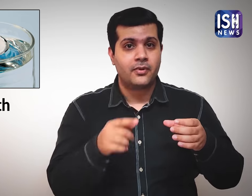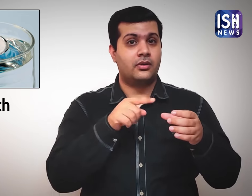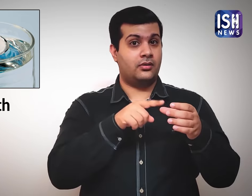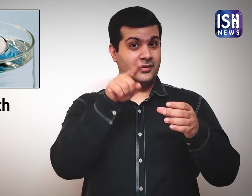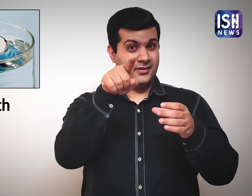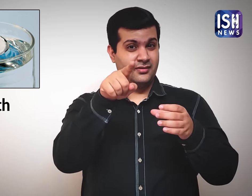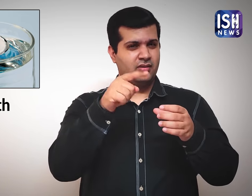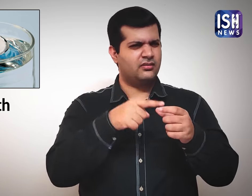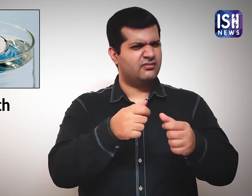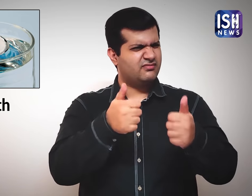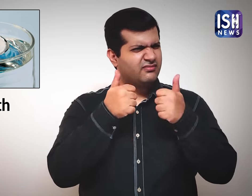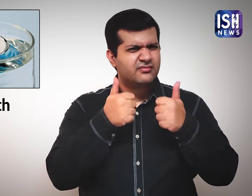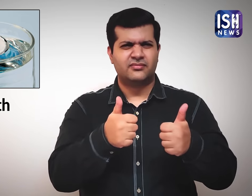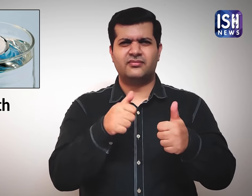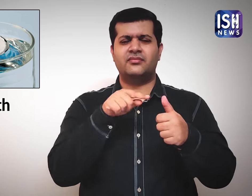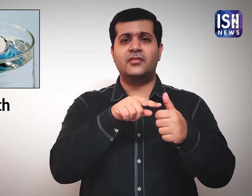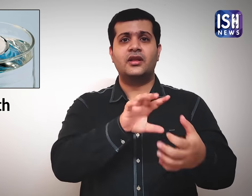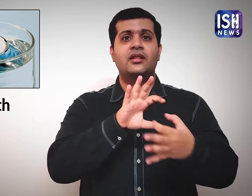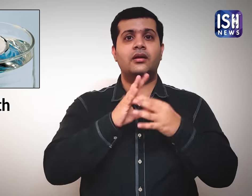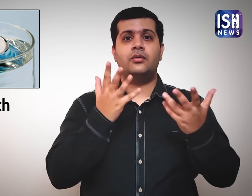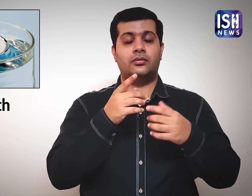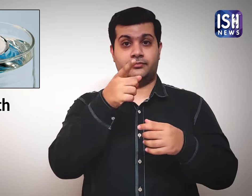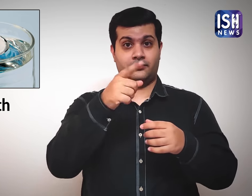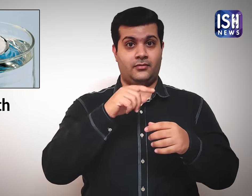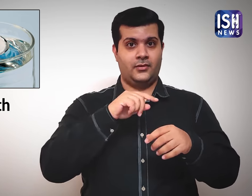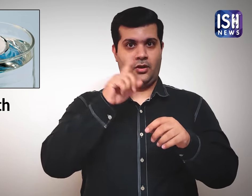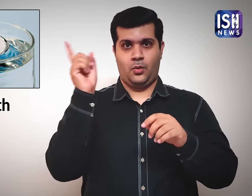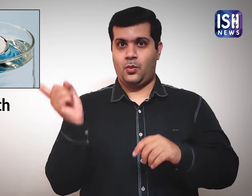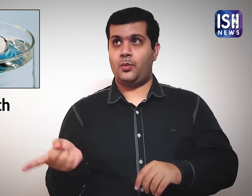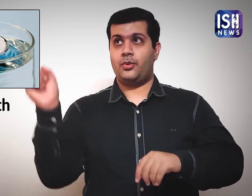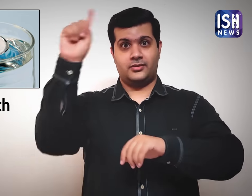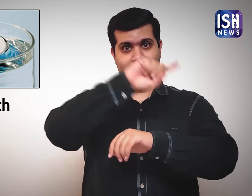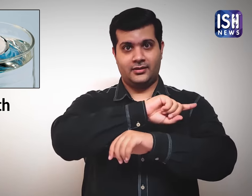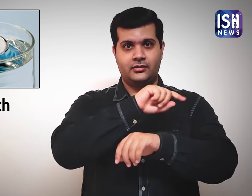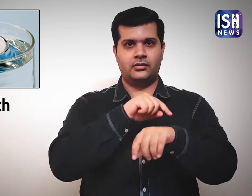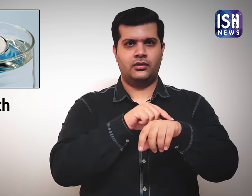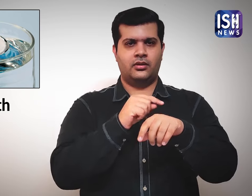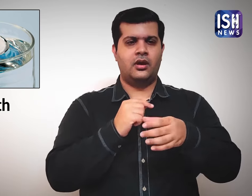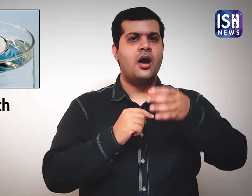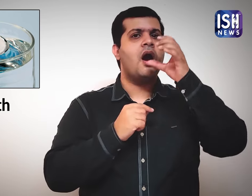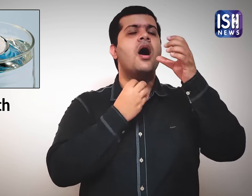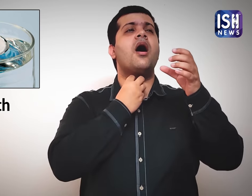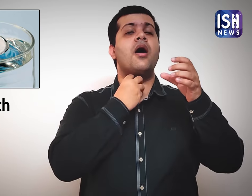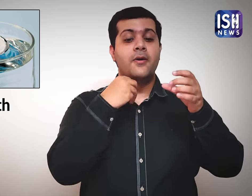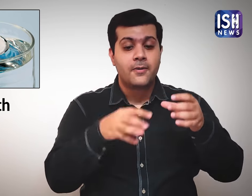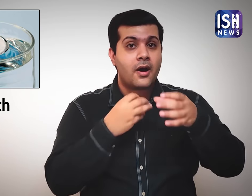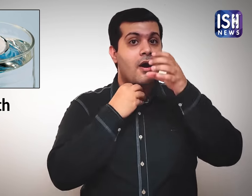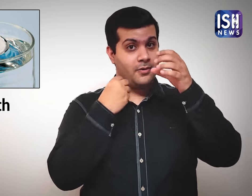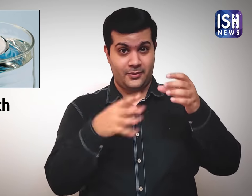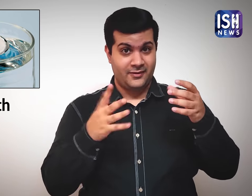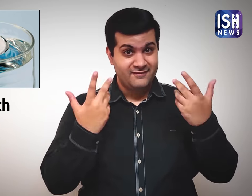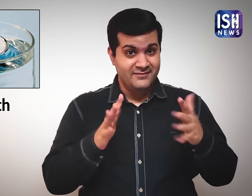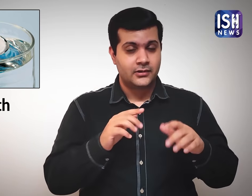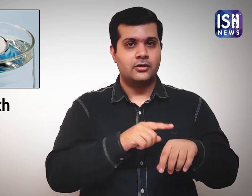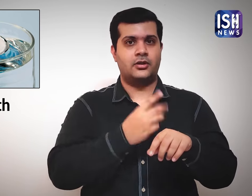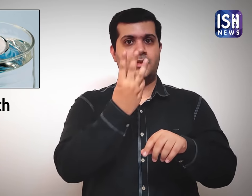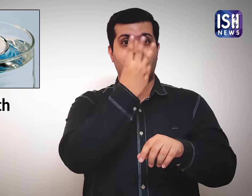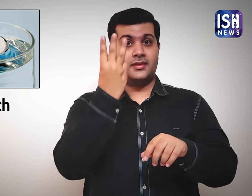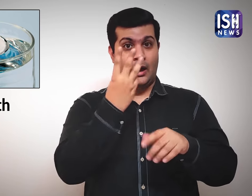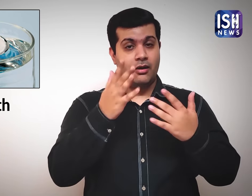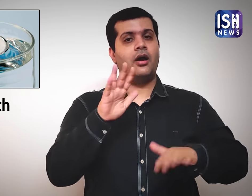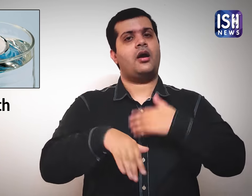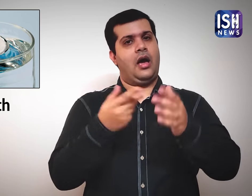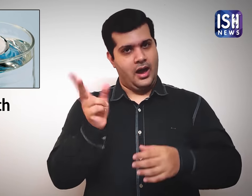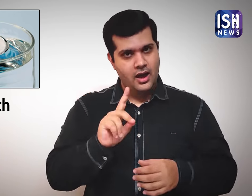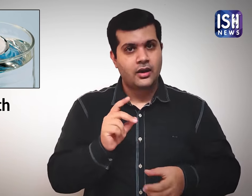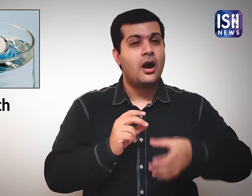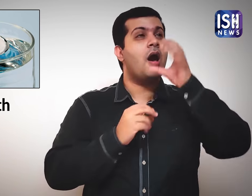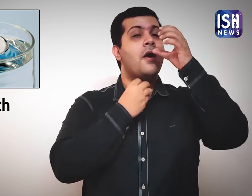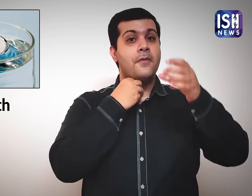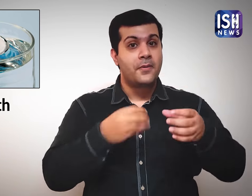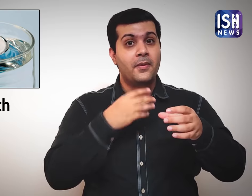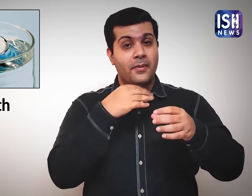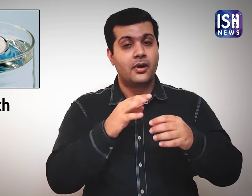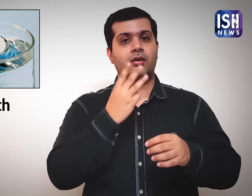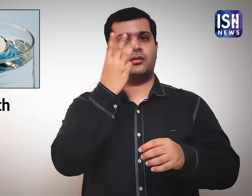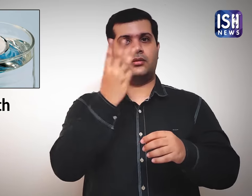It is best to gargle with salt water every three hours.